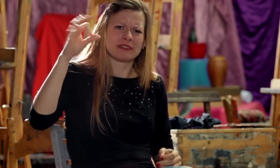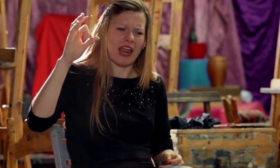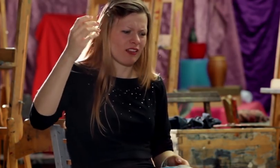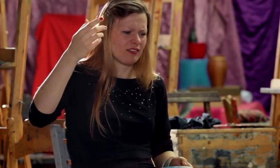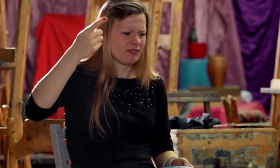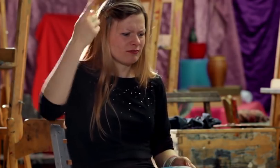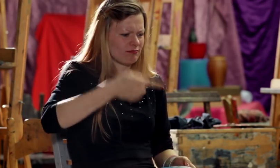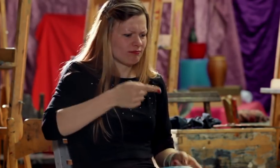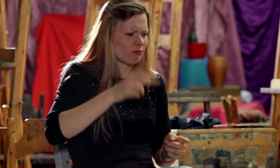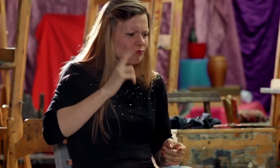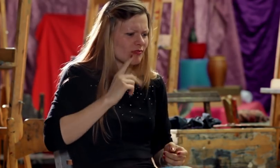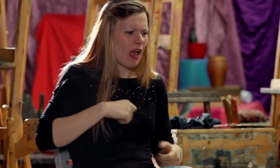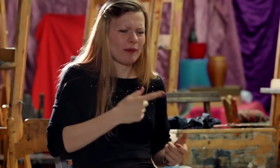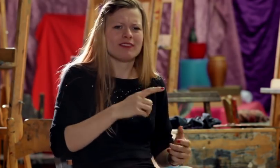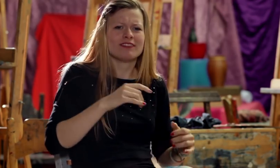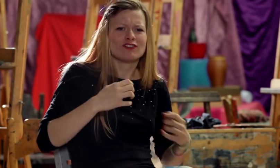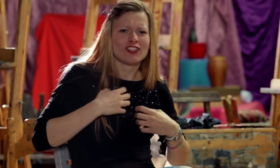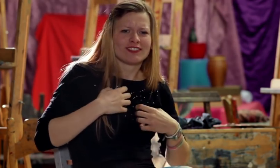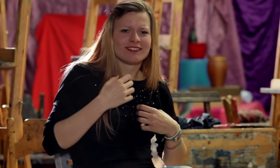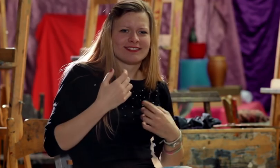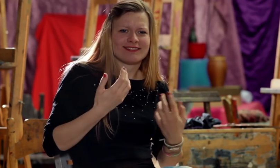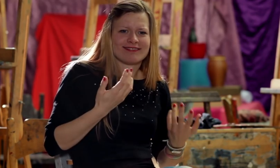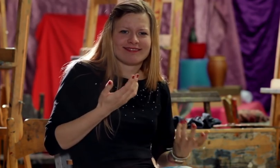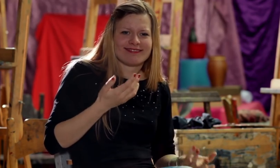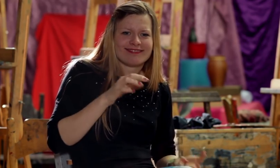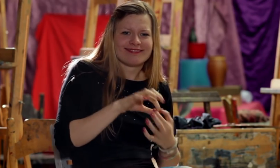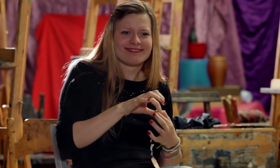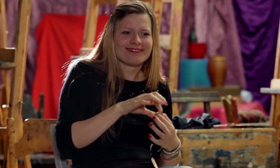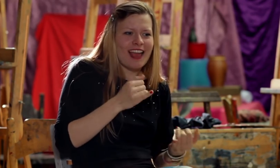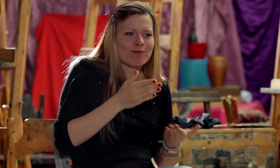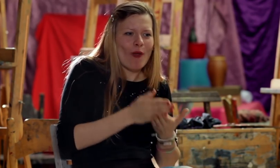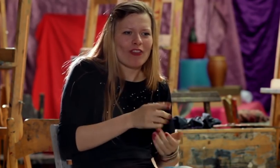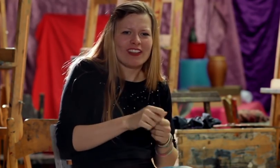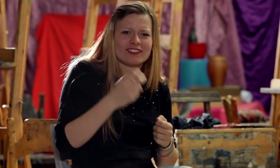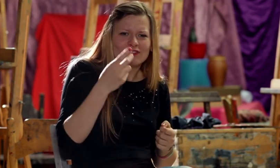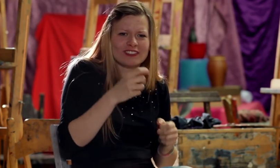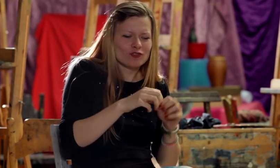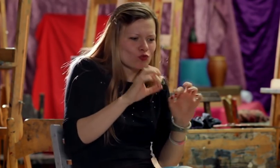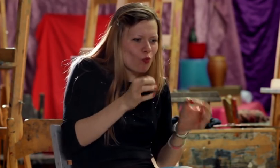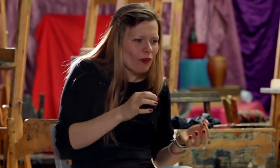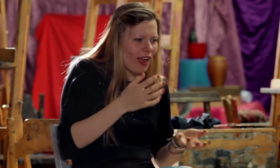God created Deaf people for a reason. So that they could live, could handle, it is a kind of art.